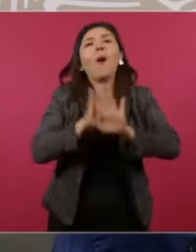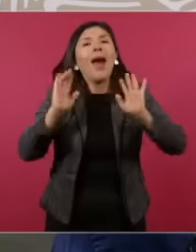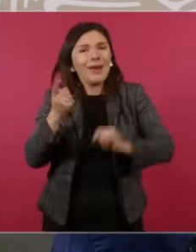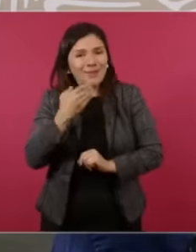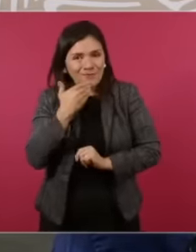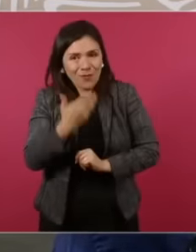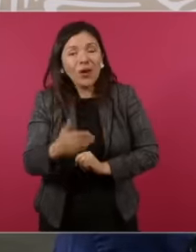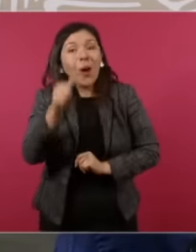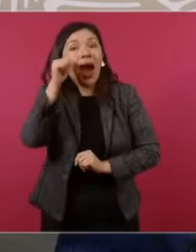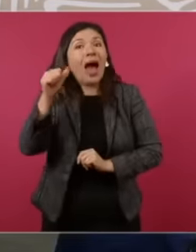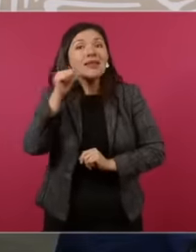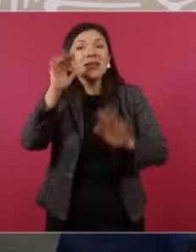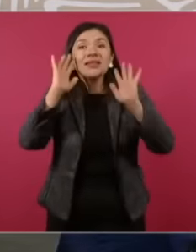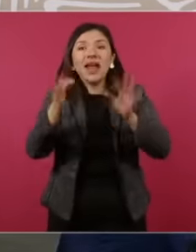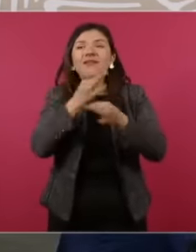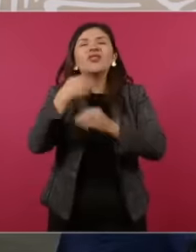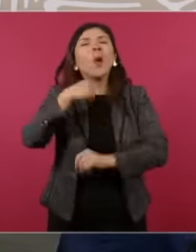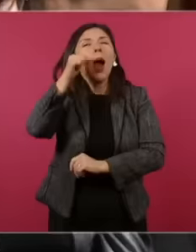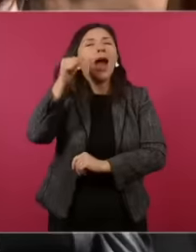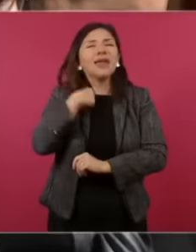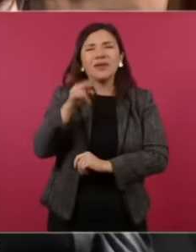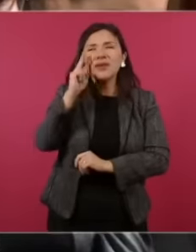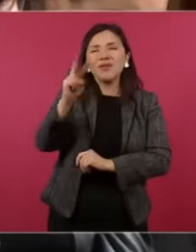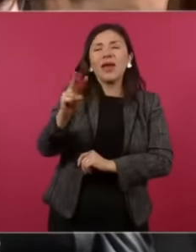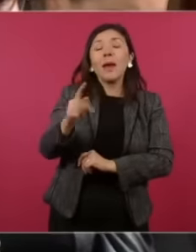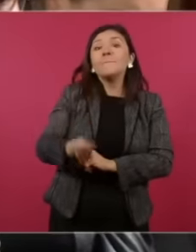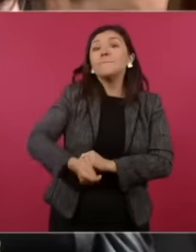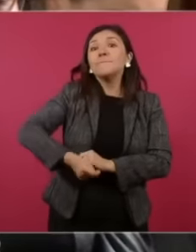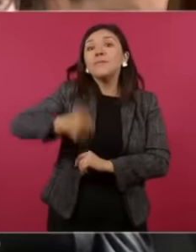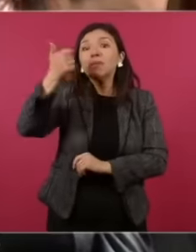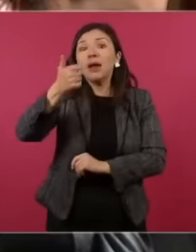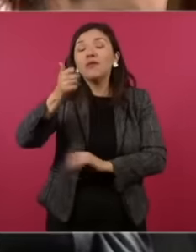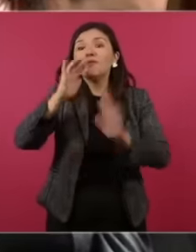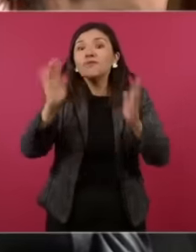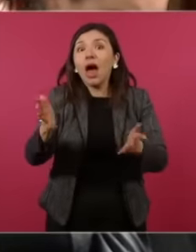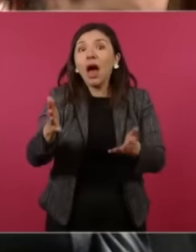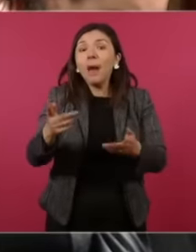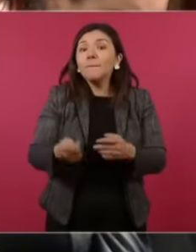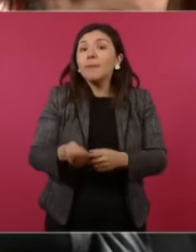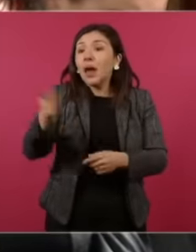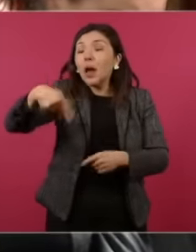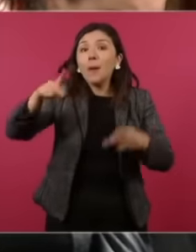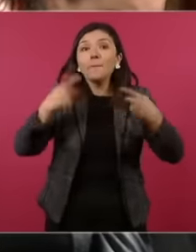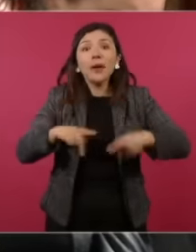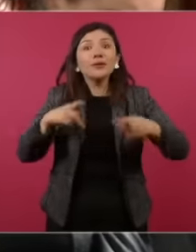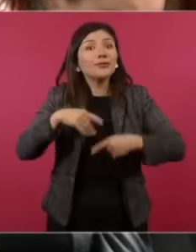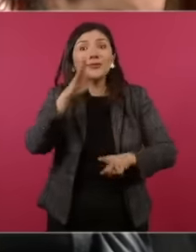they took it out yesterday, I was listening to them yesterday for the first time because those people are unattainable,